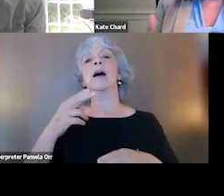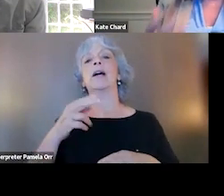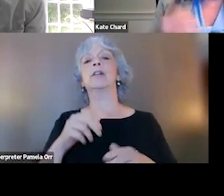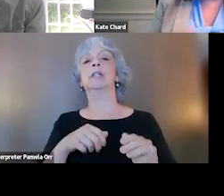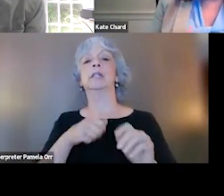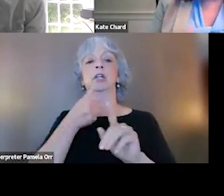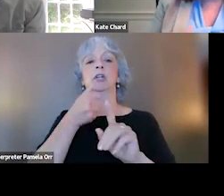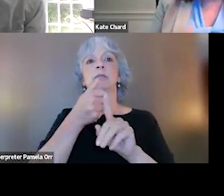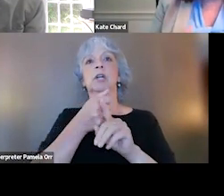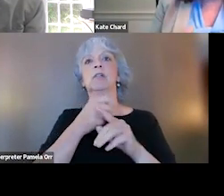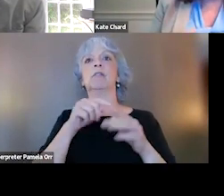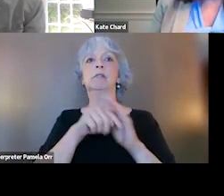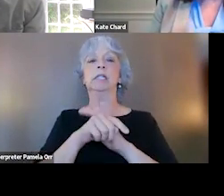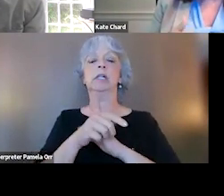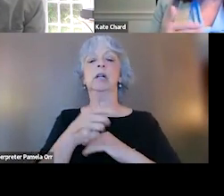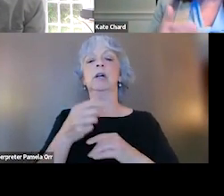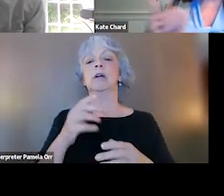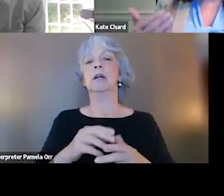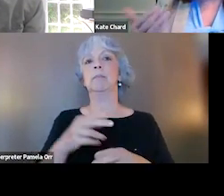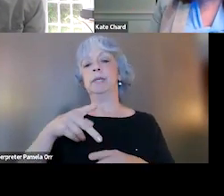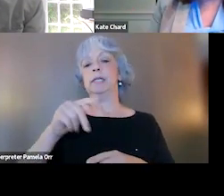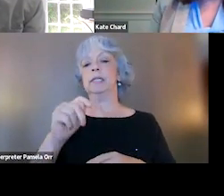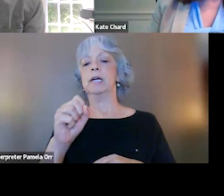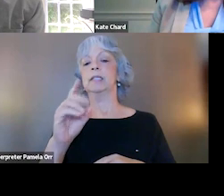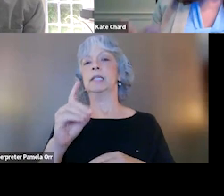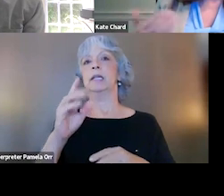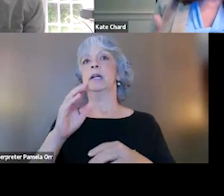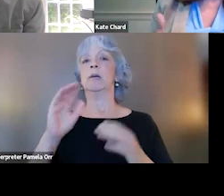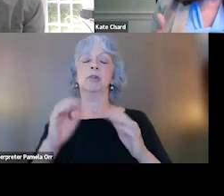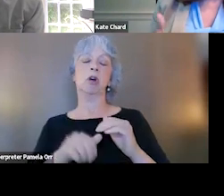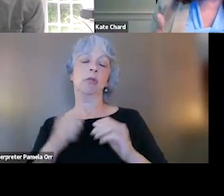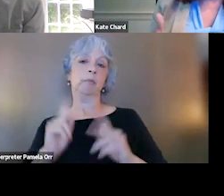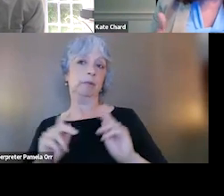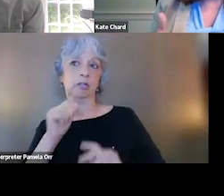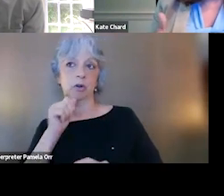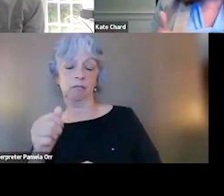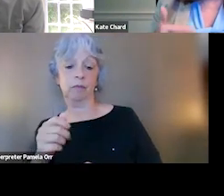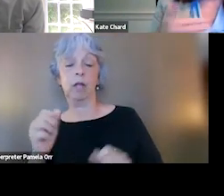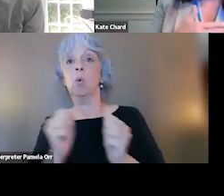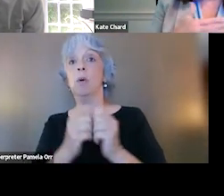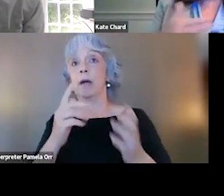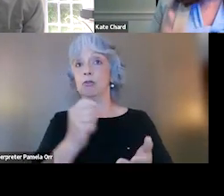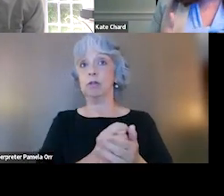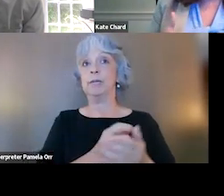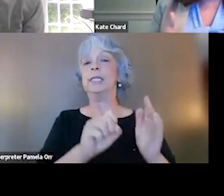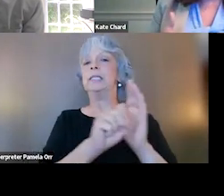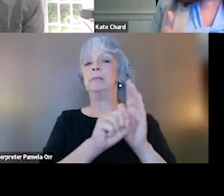who have a PTSD diagnosis than those that do not. And with no treatment, we find that symptoms are very unlikely to get better